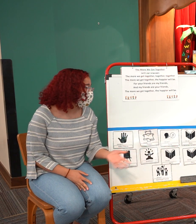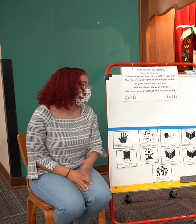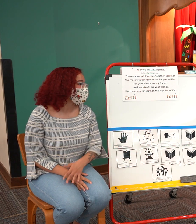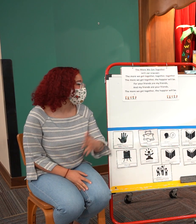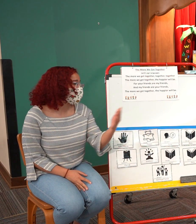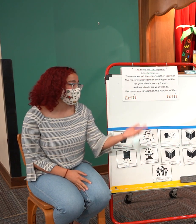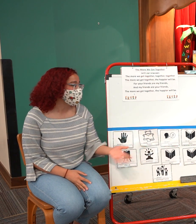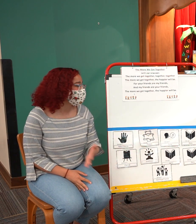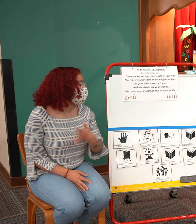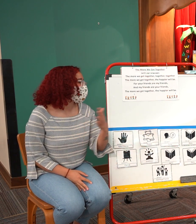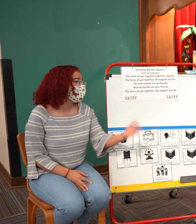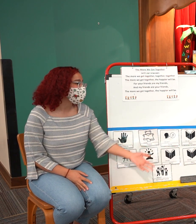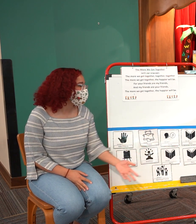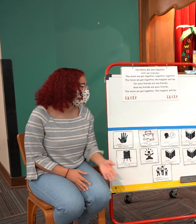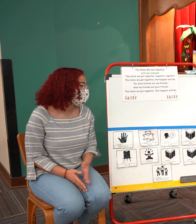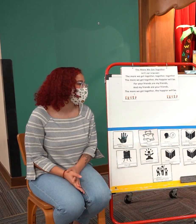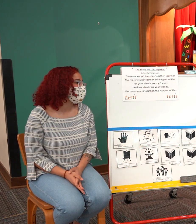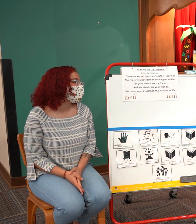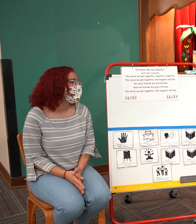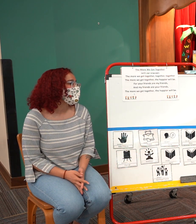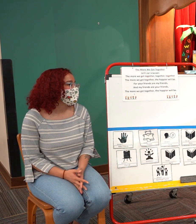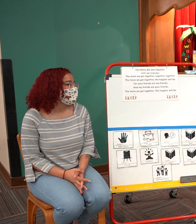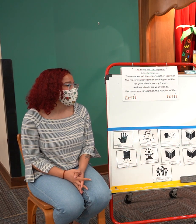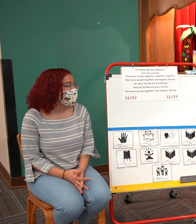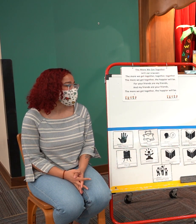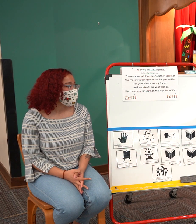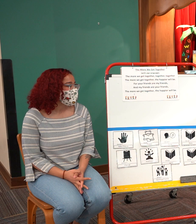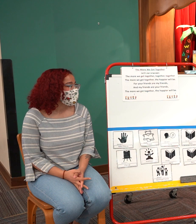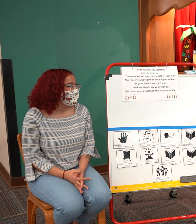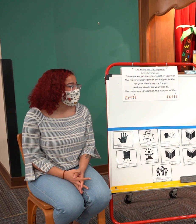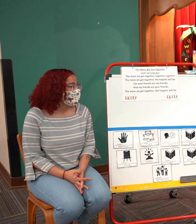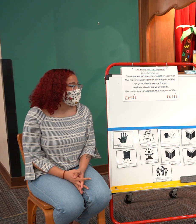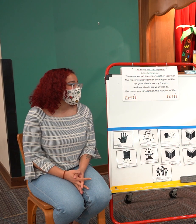firefighters and police officers and first responders yes and our health care providers